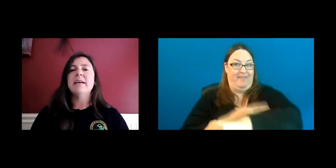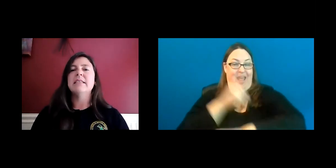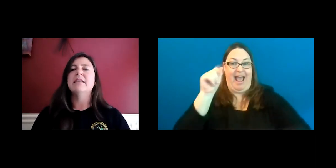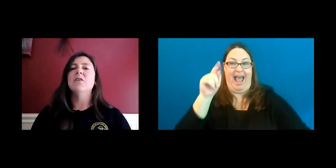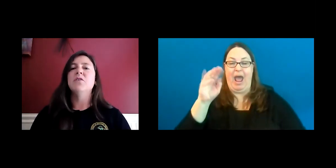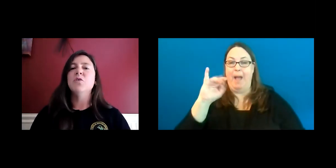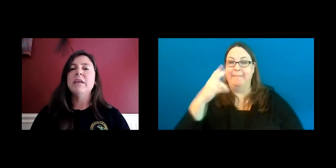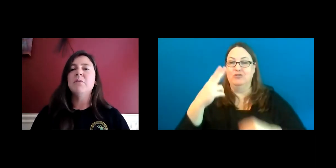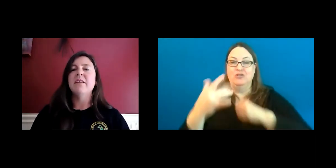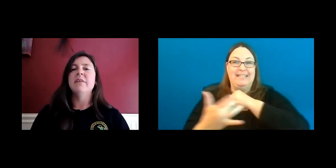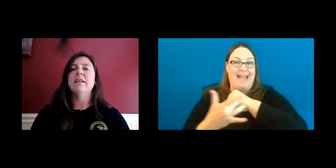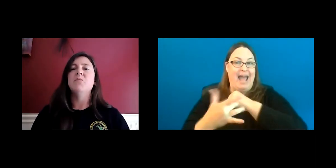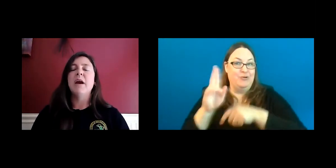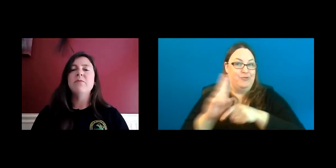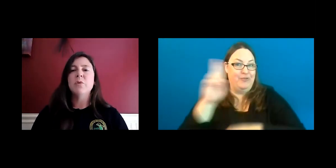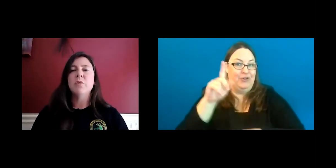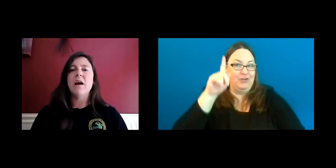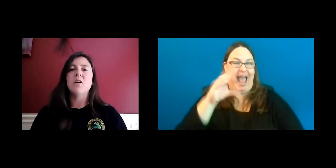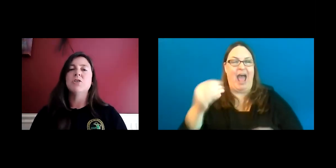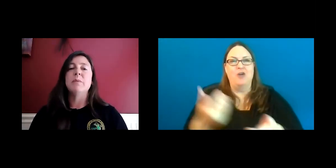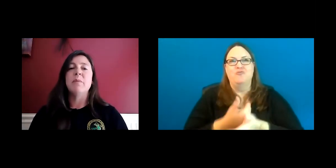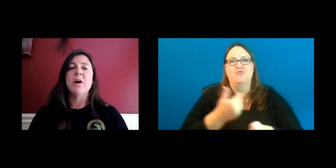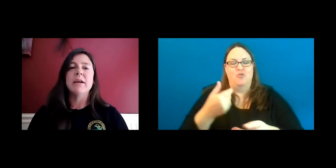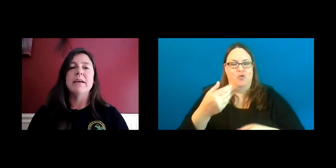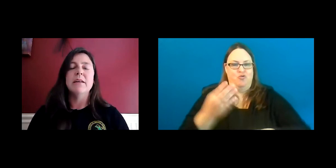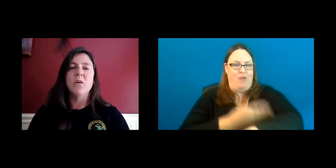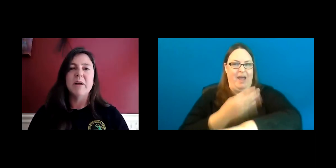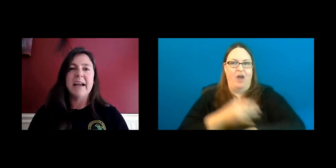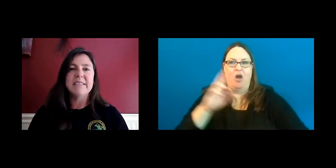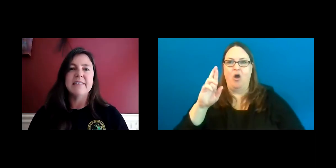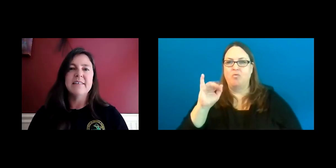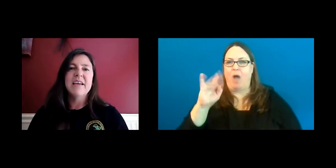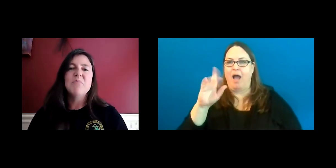as the newly renovated Rifle Creek Archery Park in Ogemaw County.